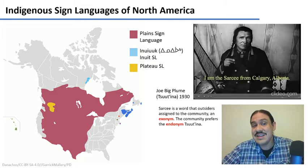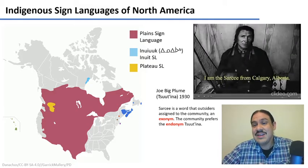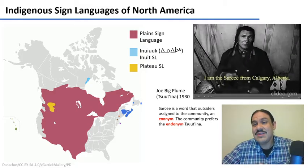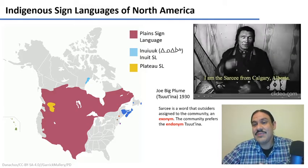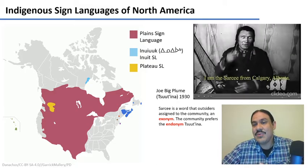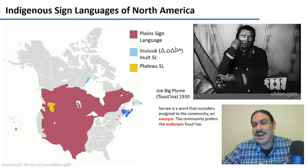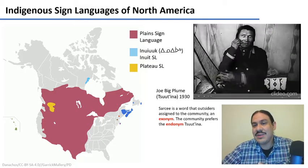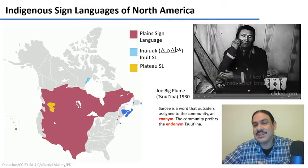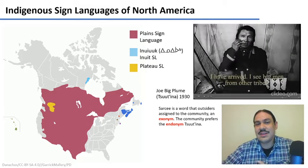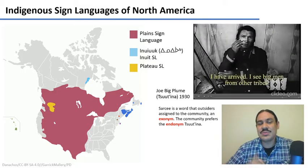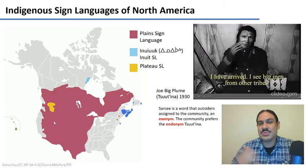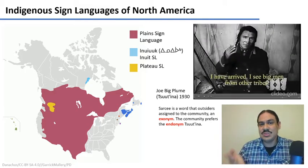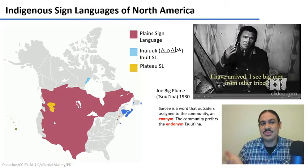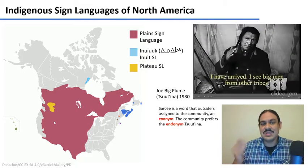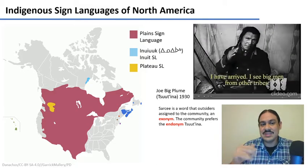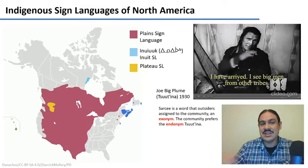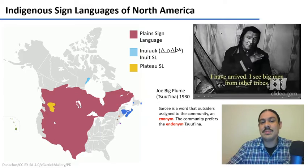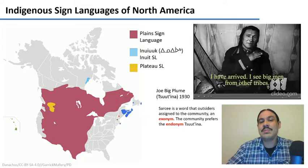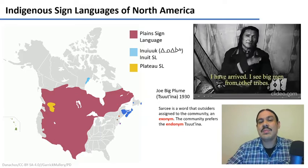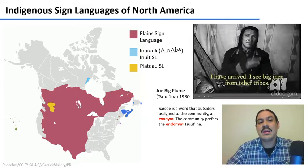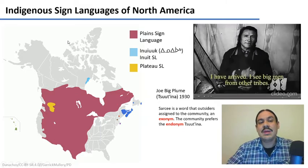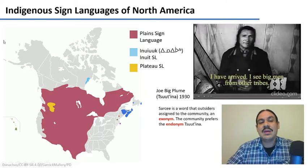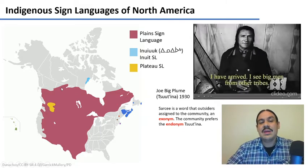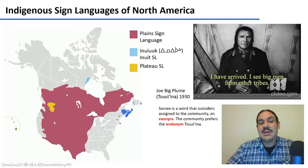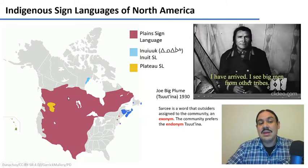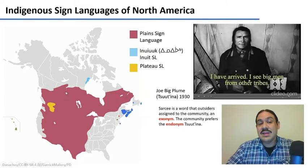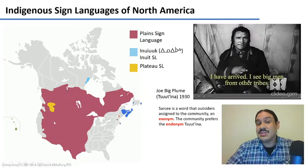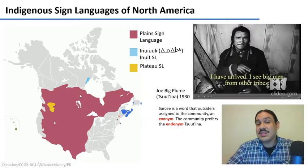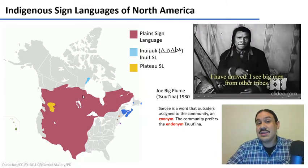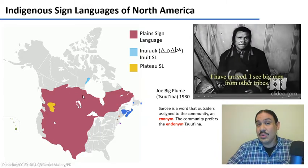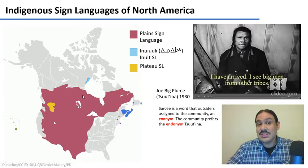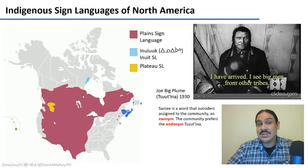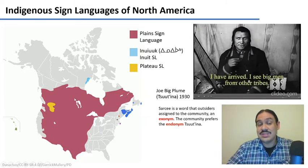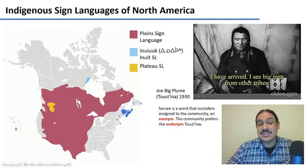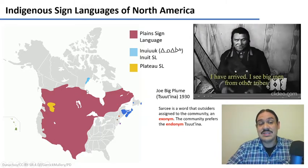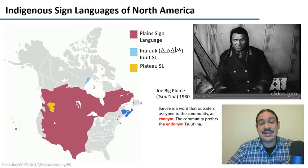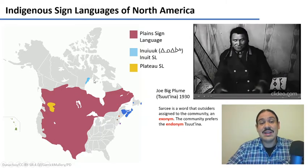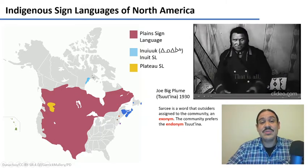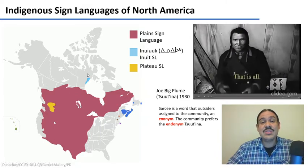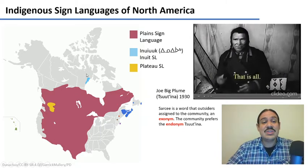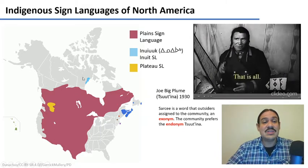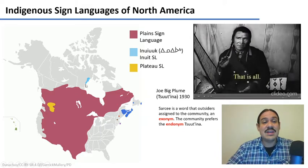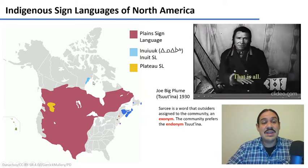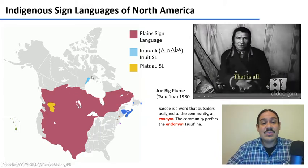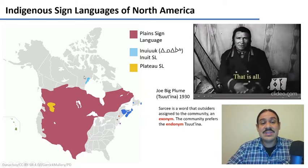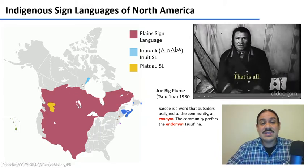think we had an example a couple of weeks ago and the plateau sign language was used here as well